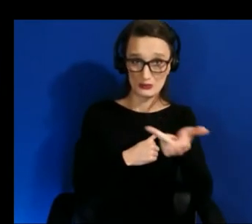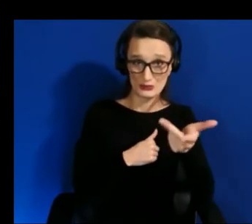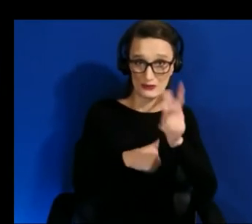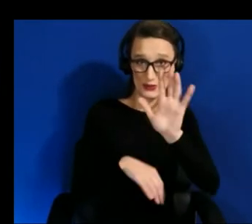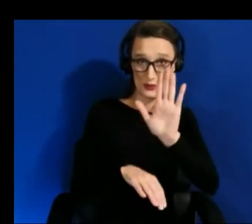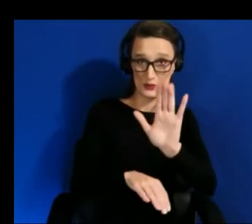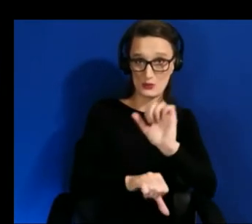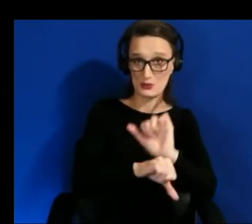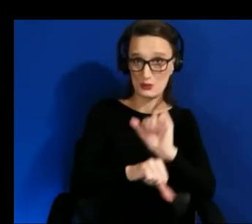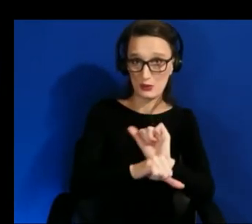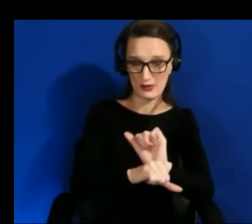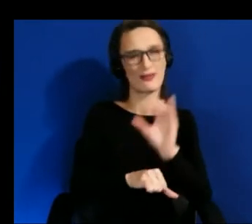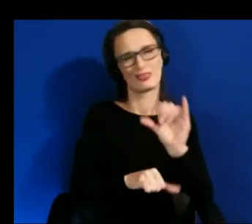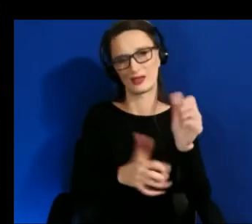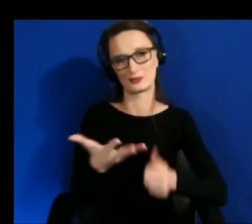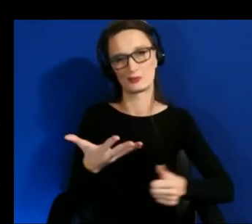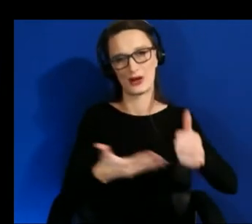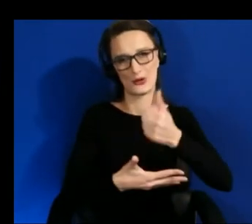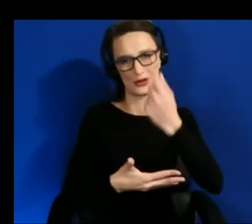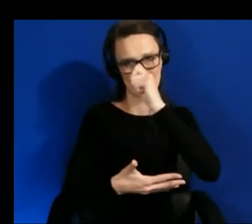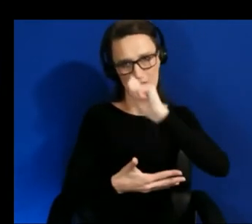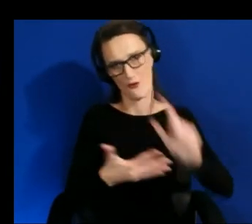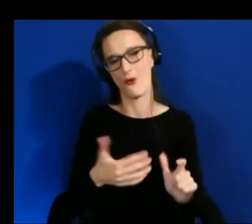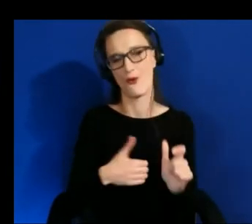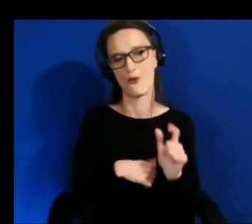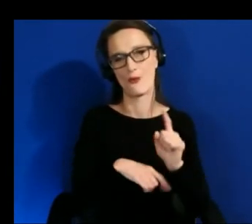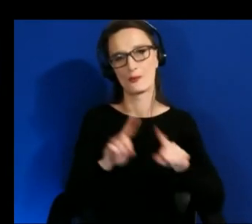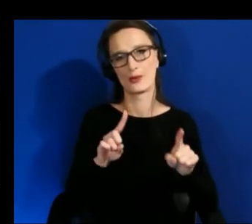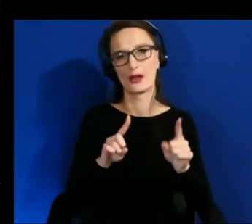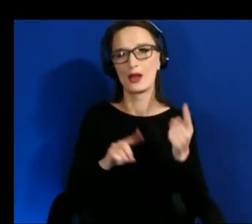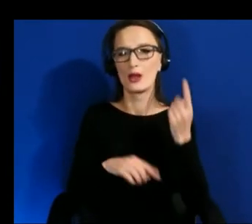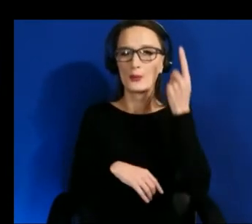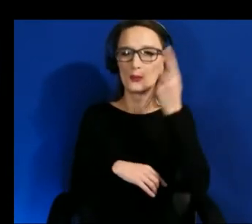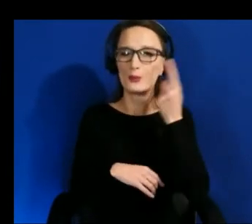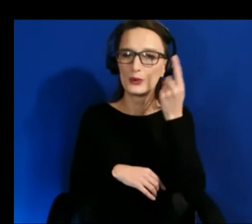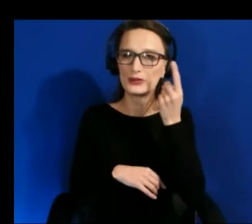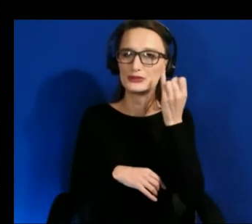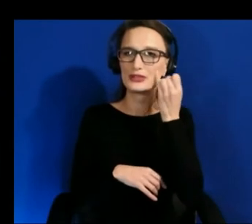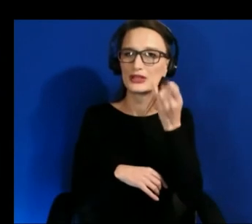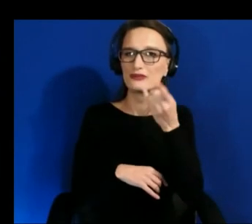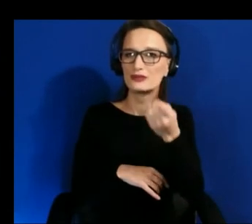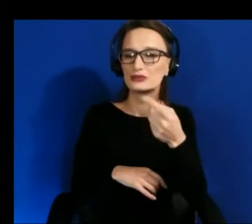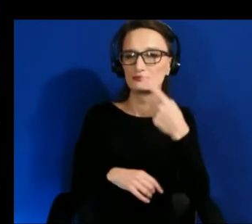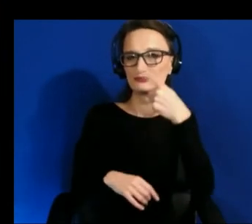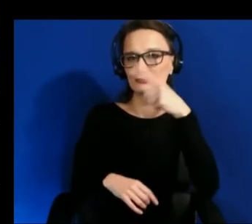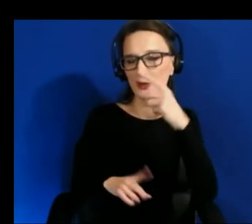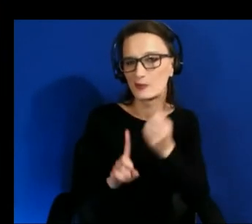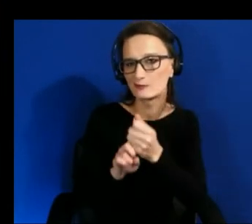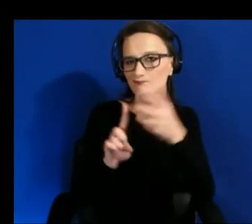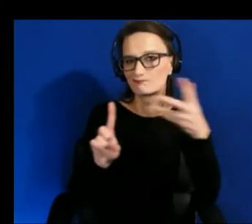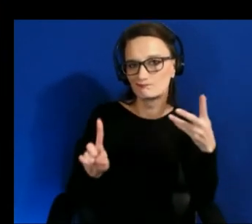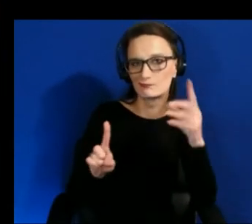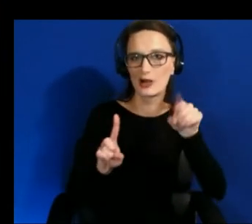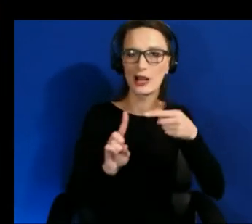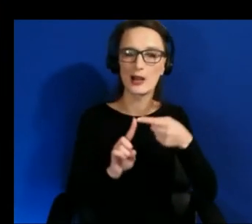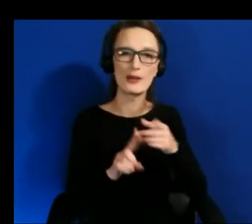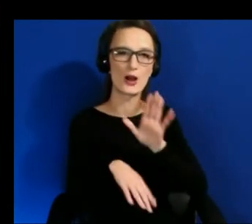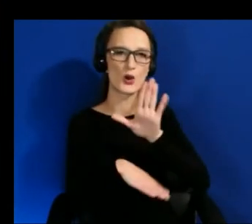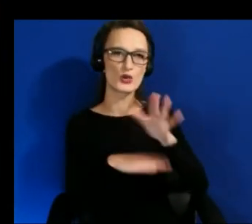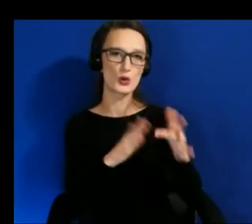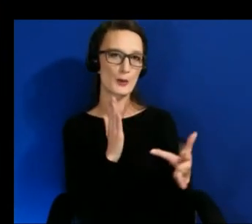you so i'm wondering if you can say a little bit more about your methods and how you involve people